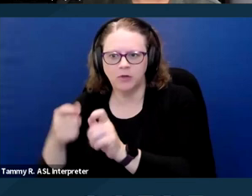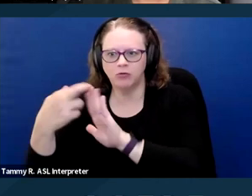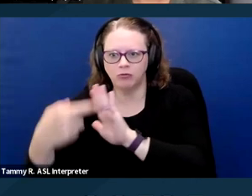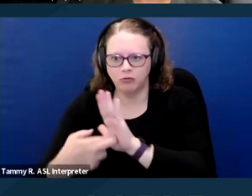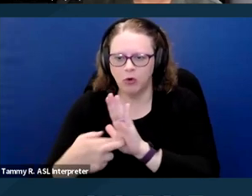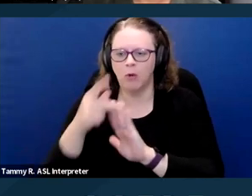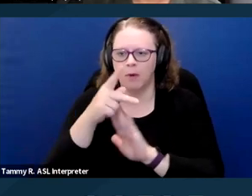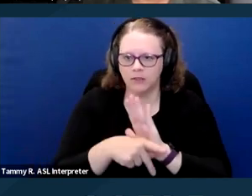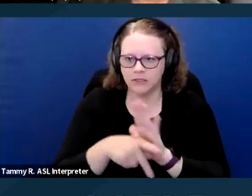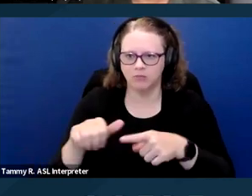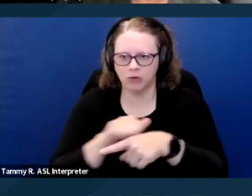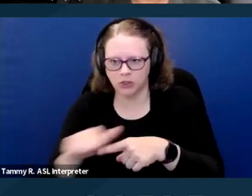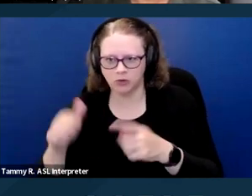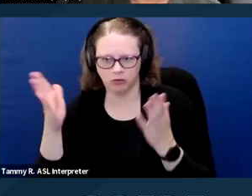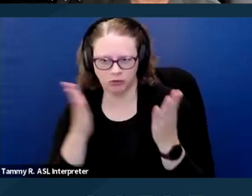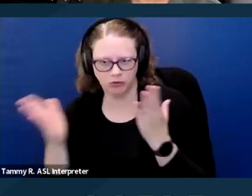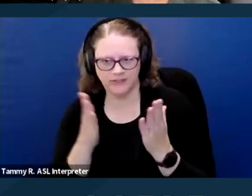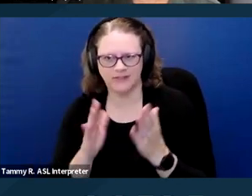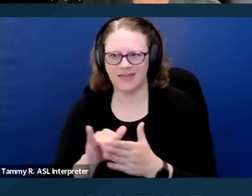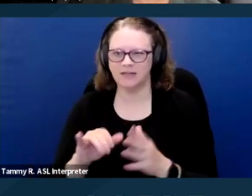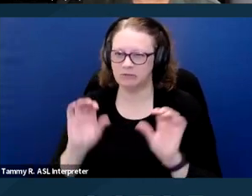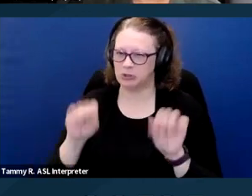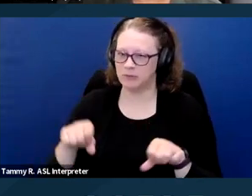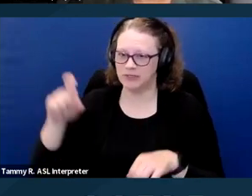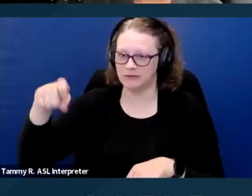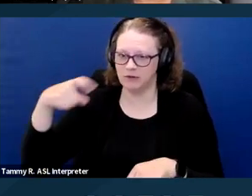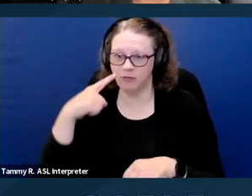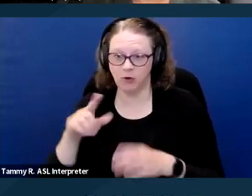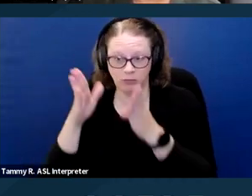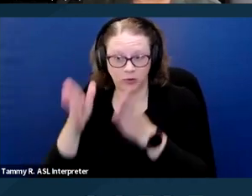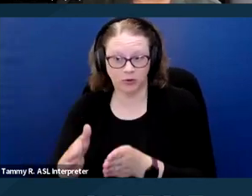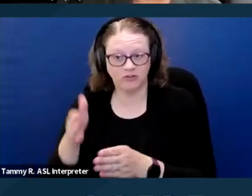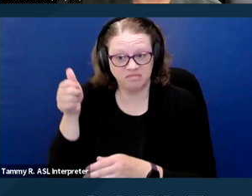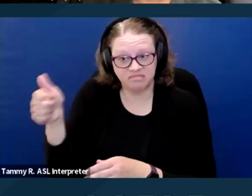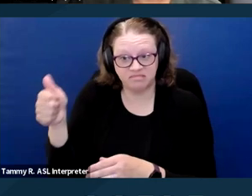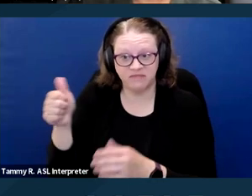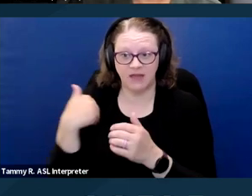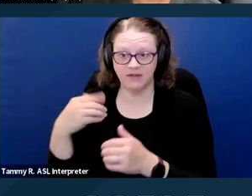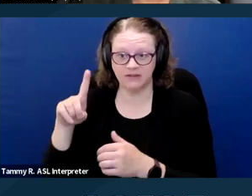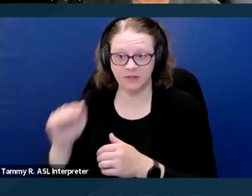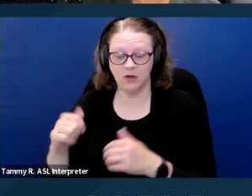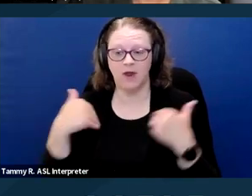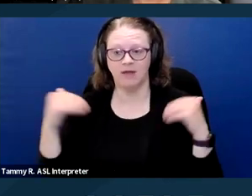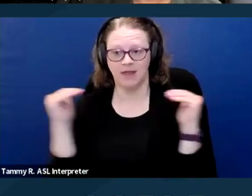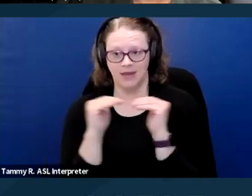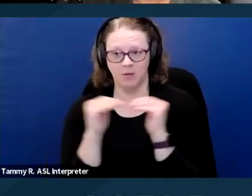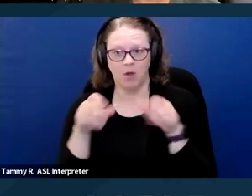or service that may be necessary for a person with disabilities to have equal opportunity to use and enjoy their housing.